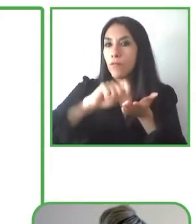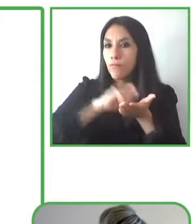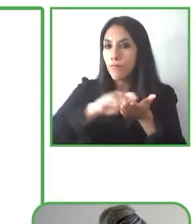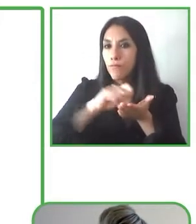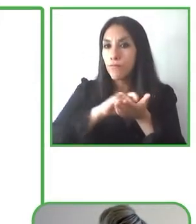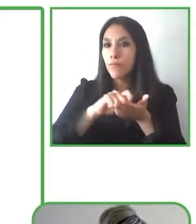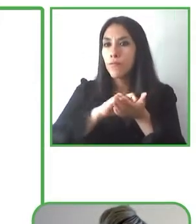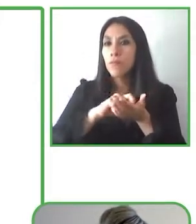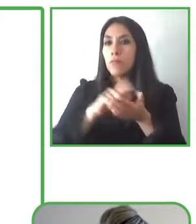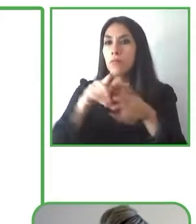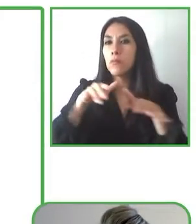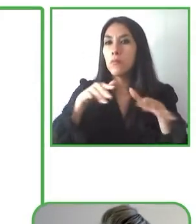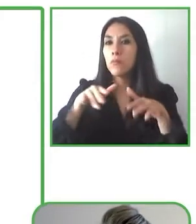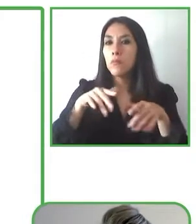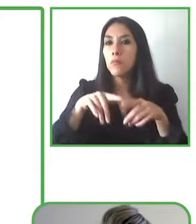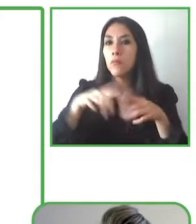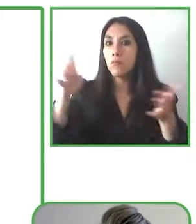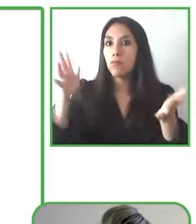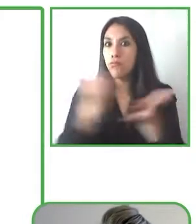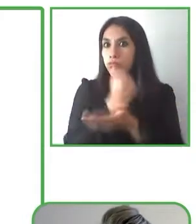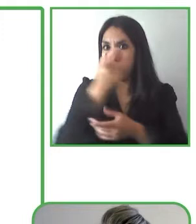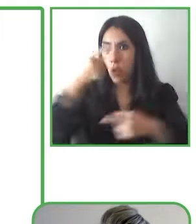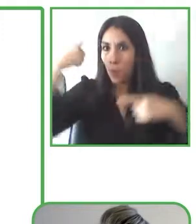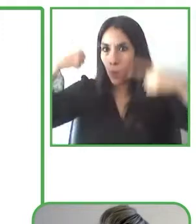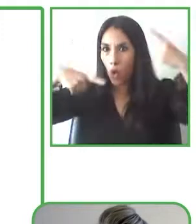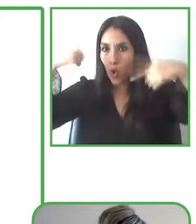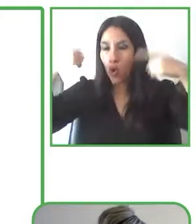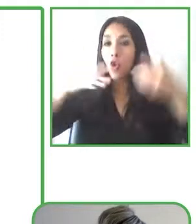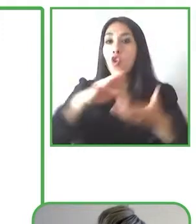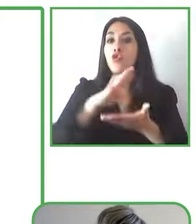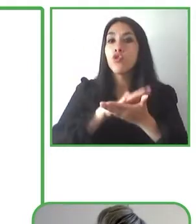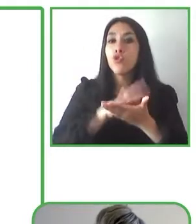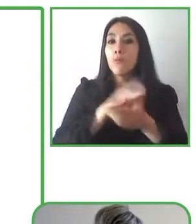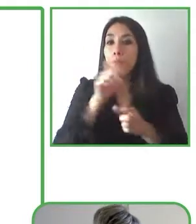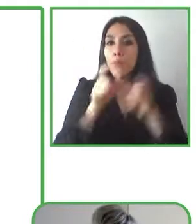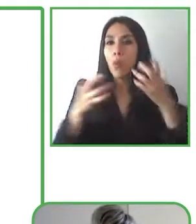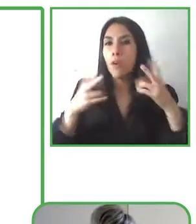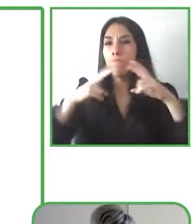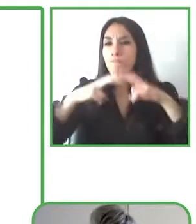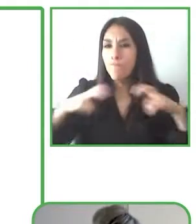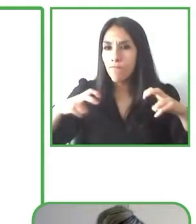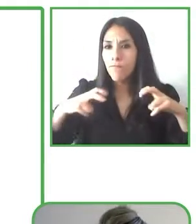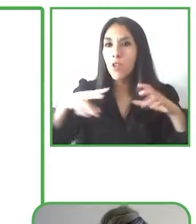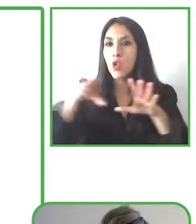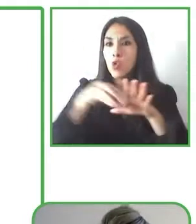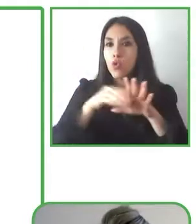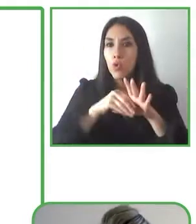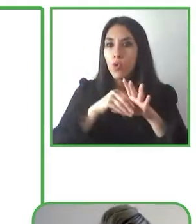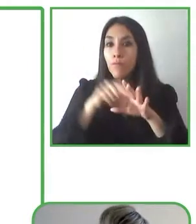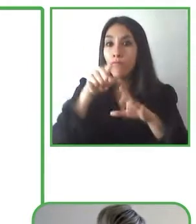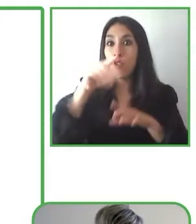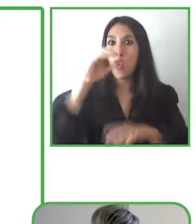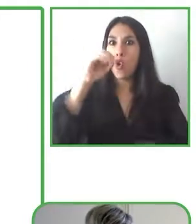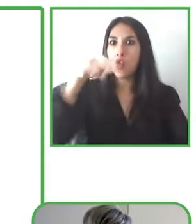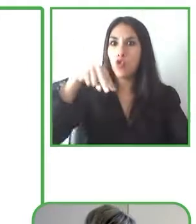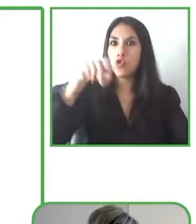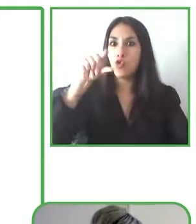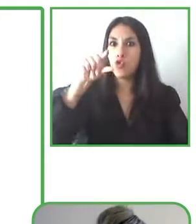de Gente on inclusion it is an NGO that I created 20 years ago.